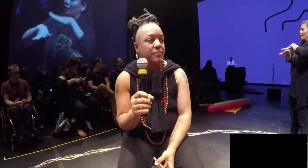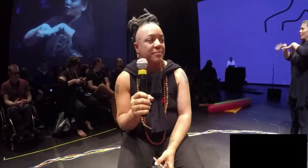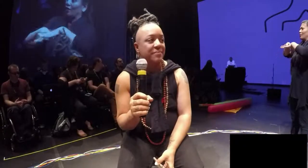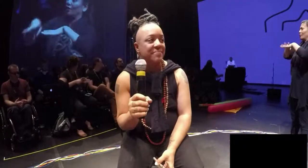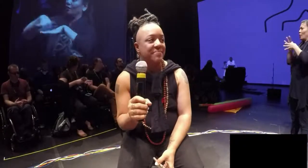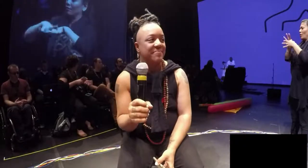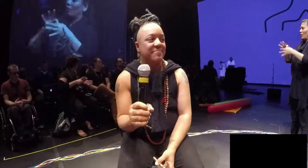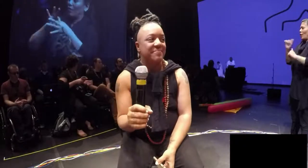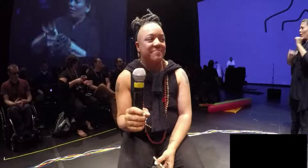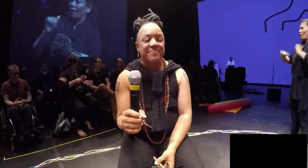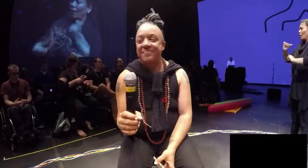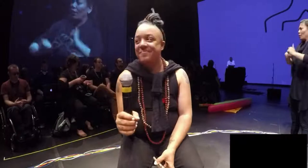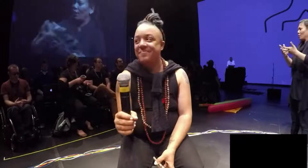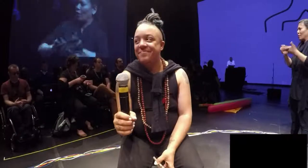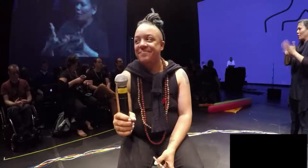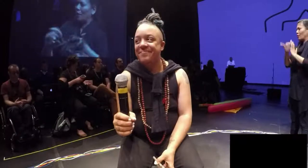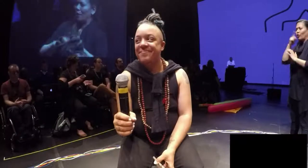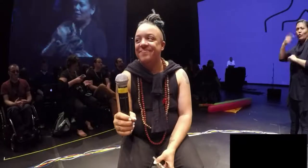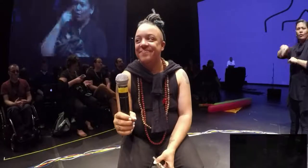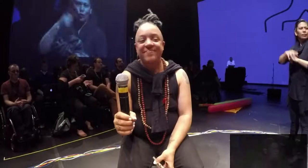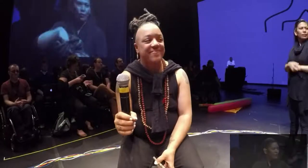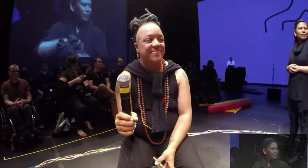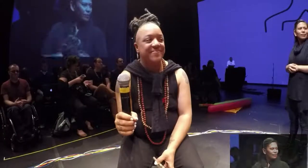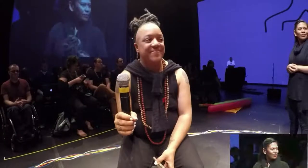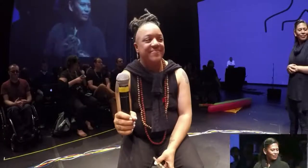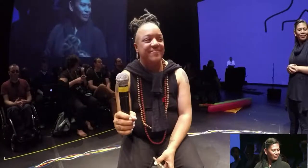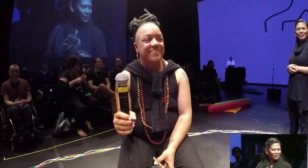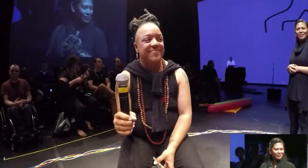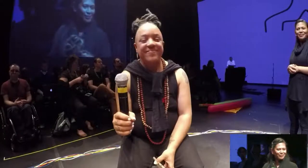the conversation circle. Syrus with a big smile offers the mic back and forth to